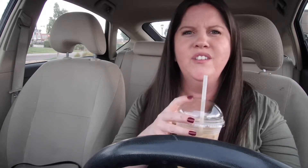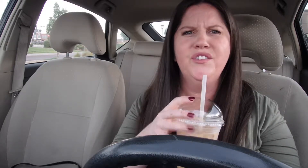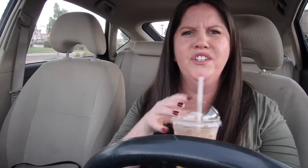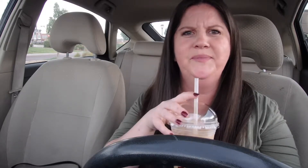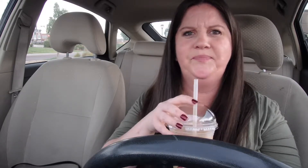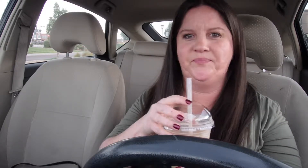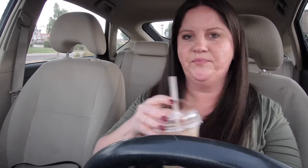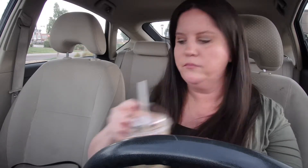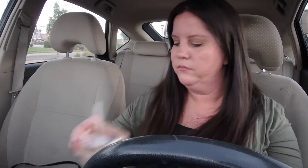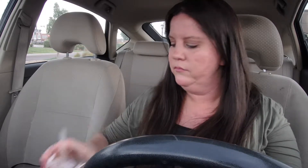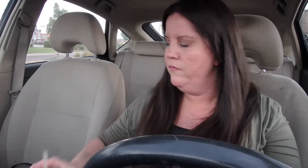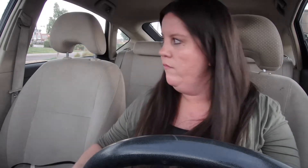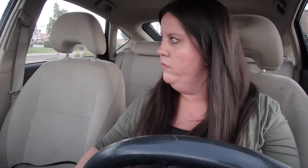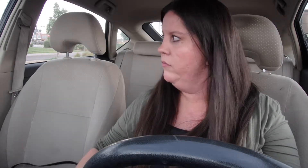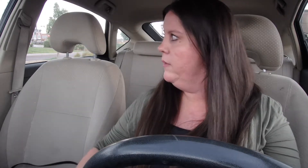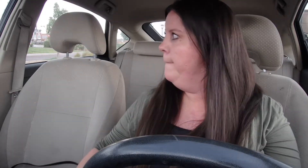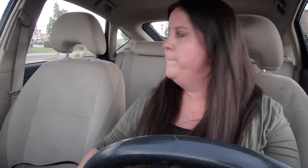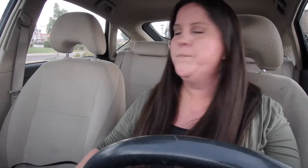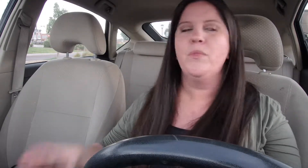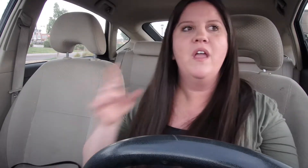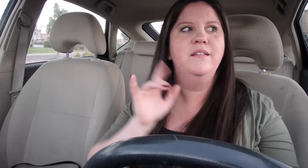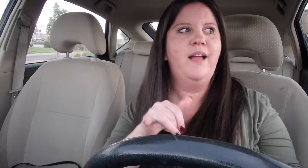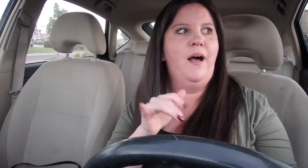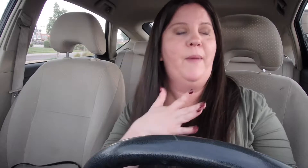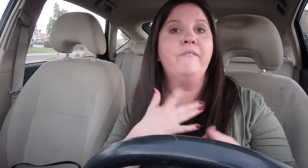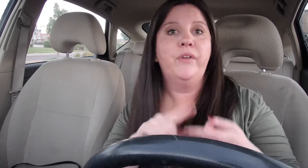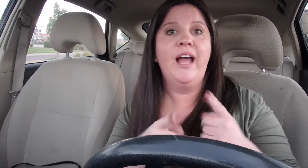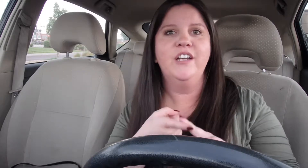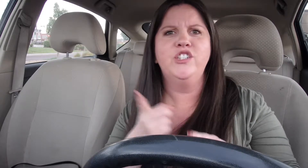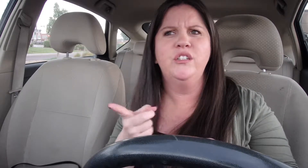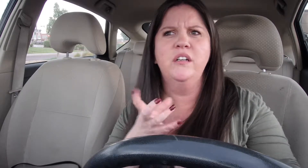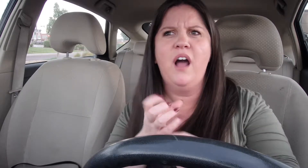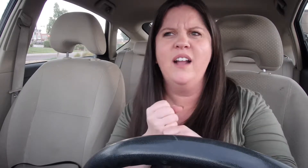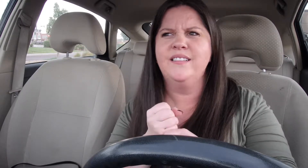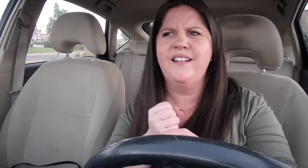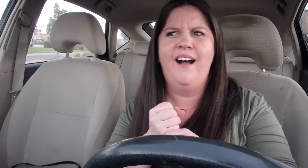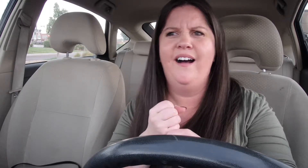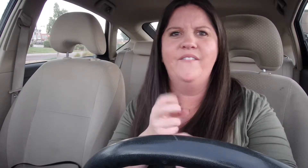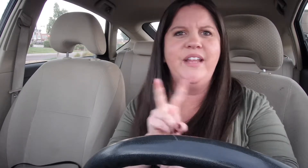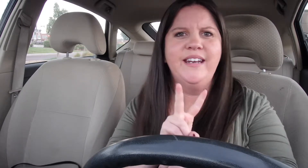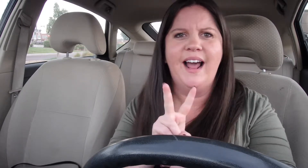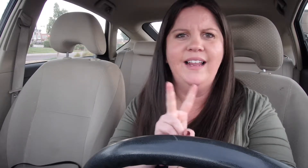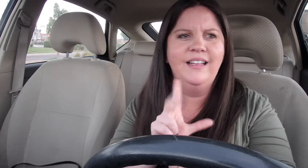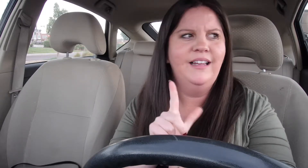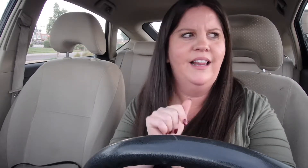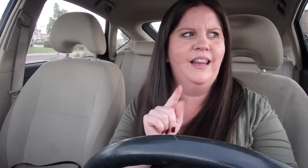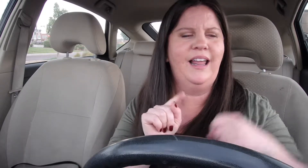It's good Yeah my friend she got a vanilla